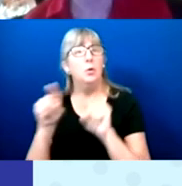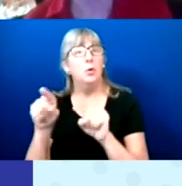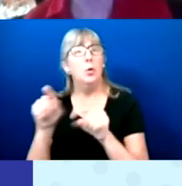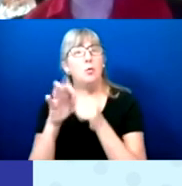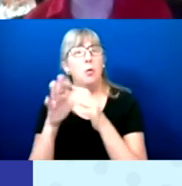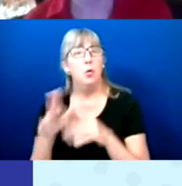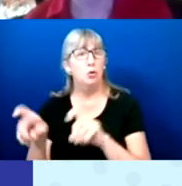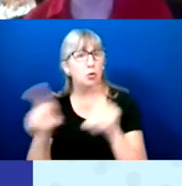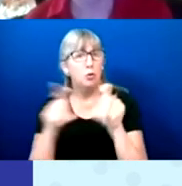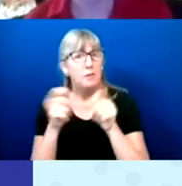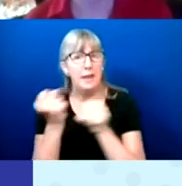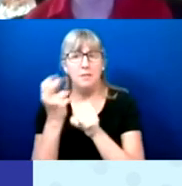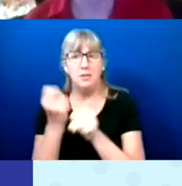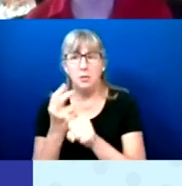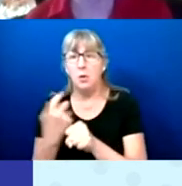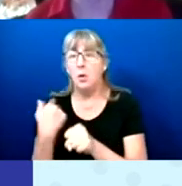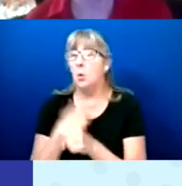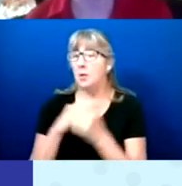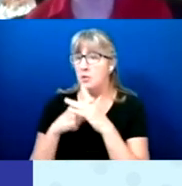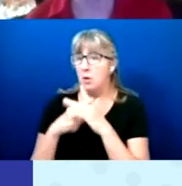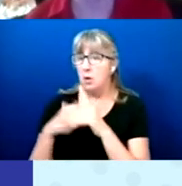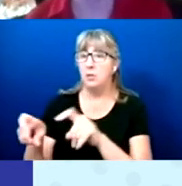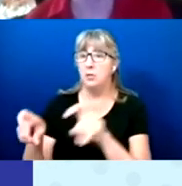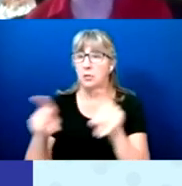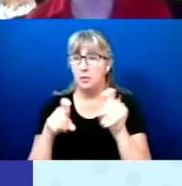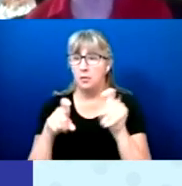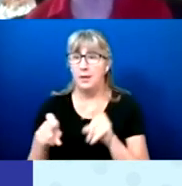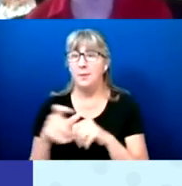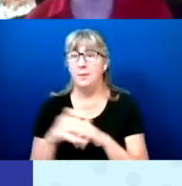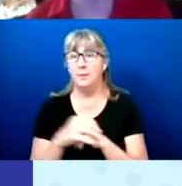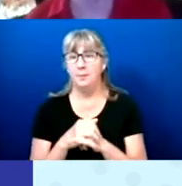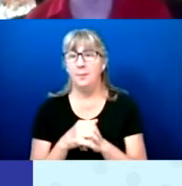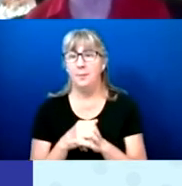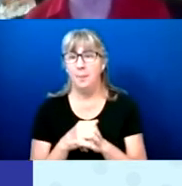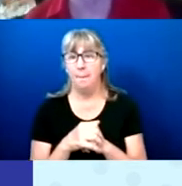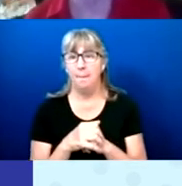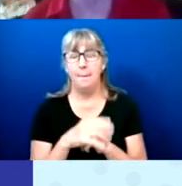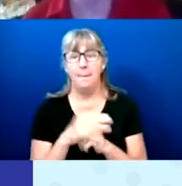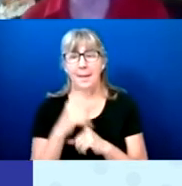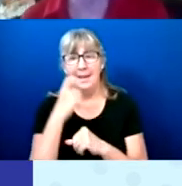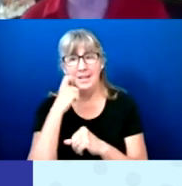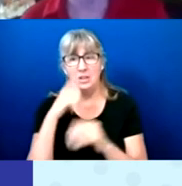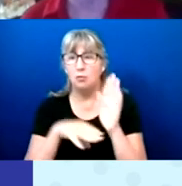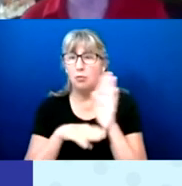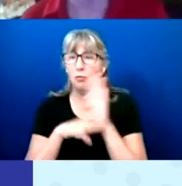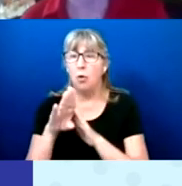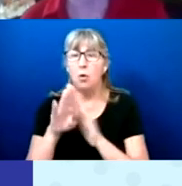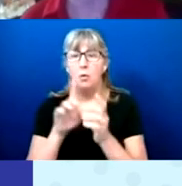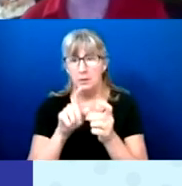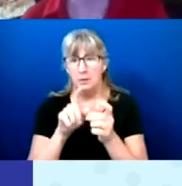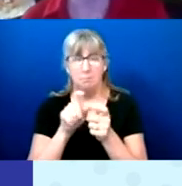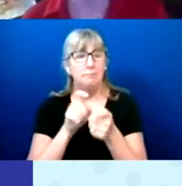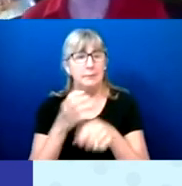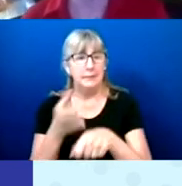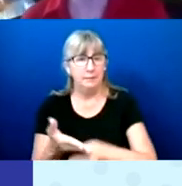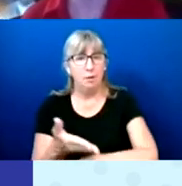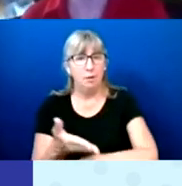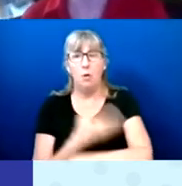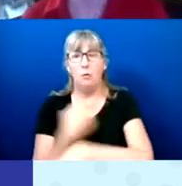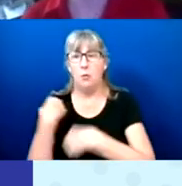We started doing this survey in 2012, and it has just grown and evolved over the years.